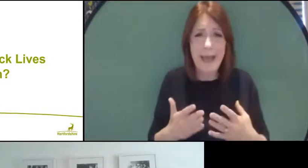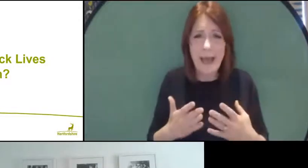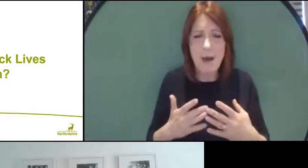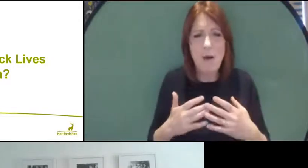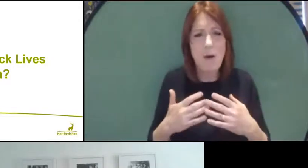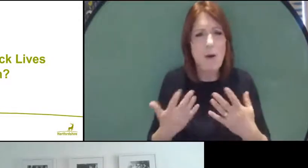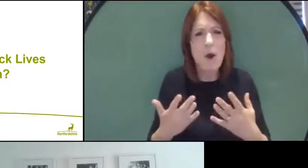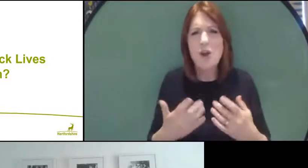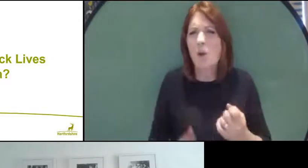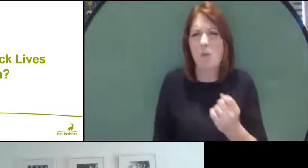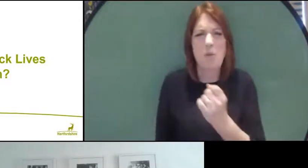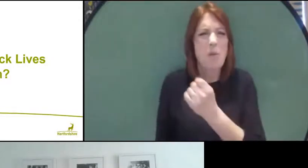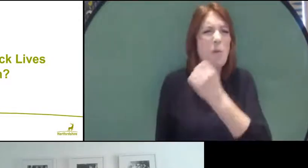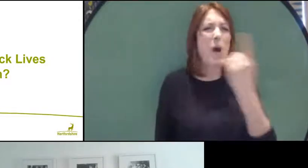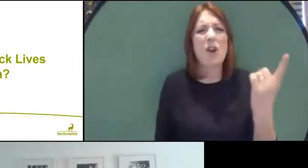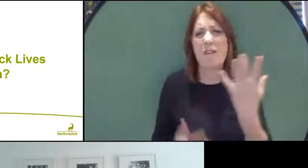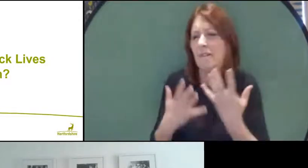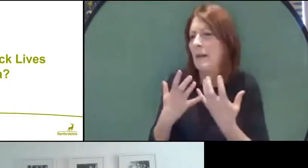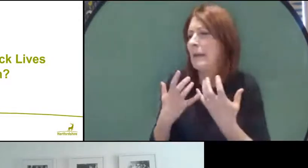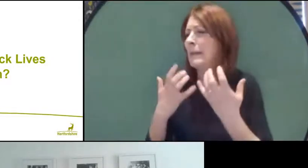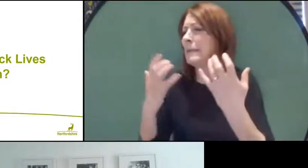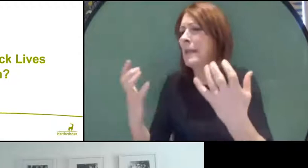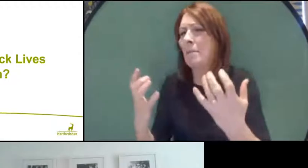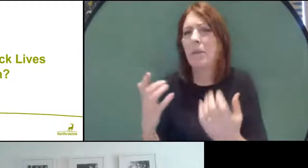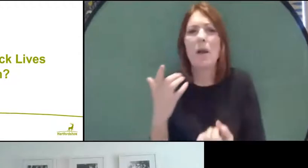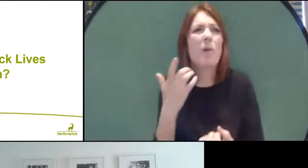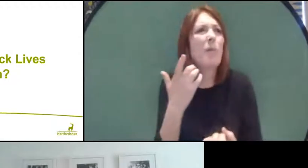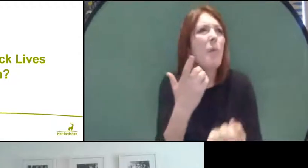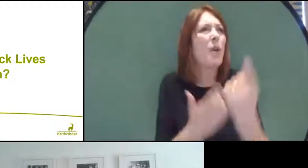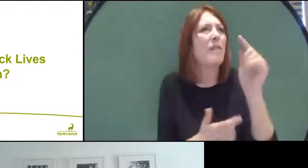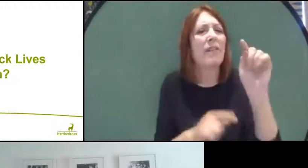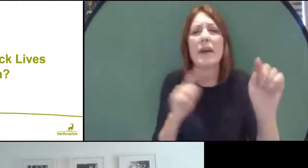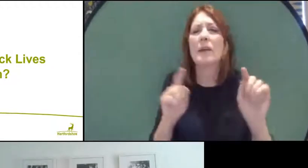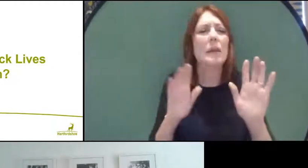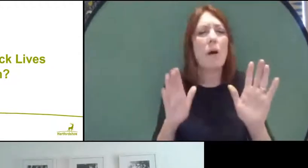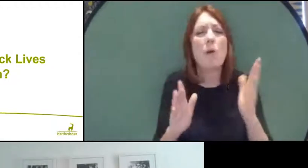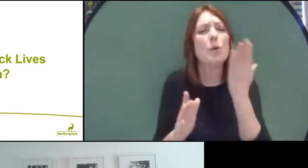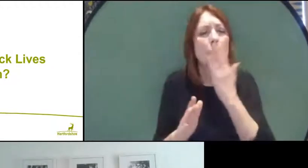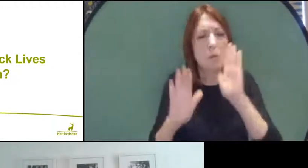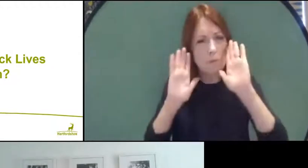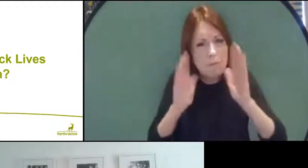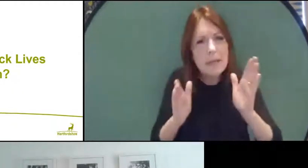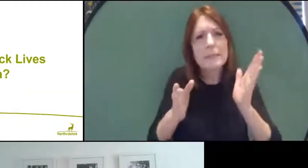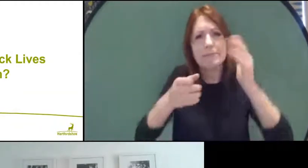one-off assembly, it has to be something that schools have built into everything that they do.